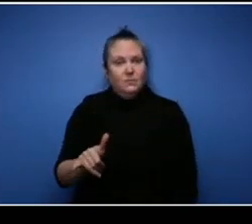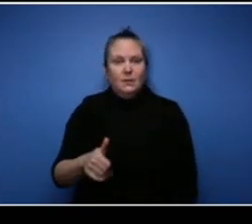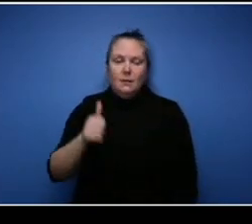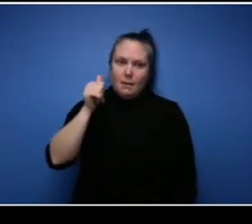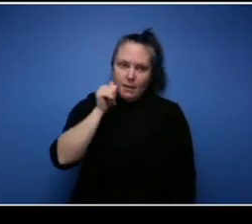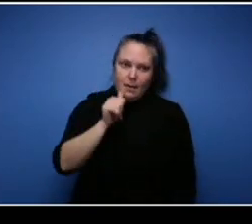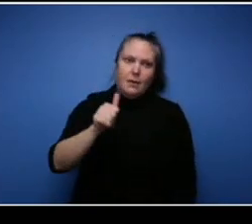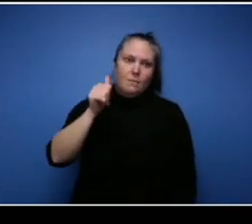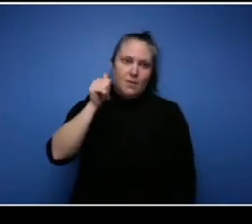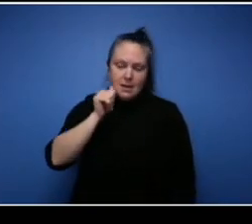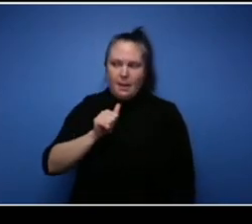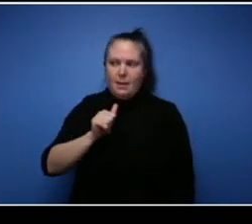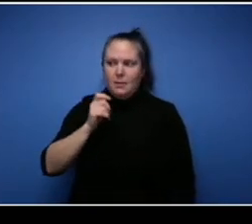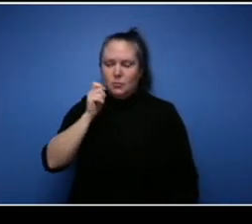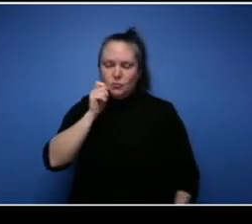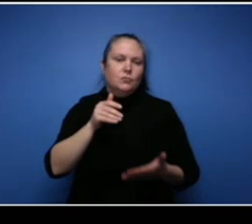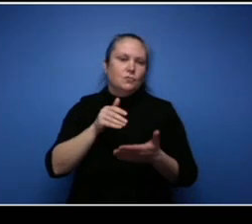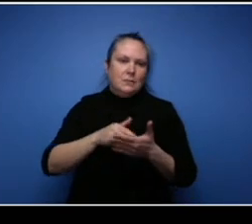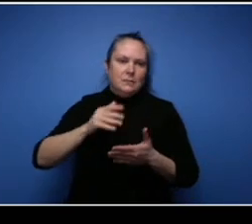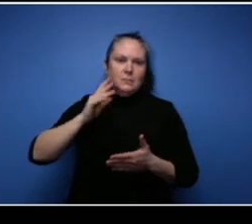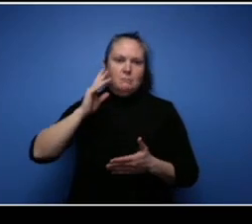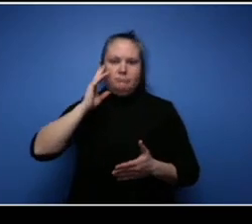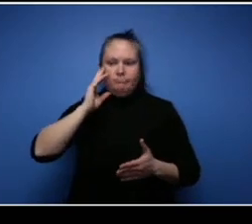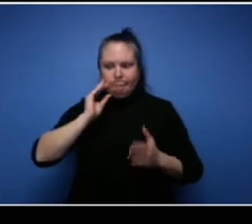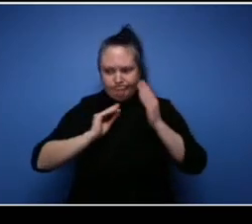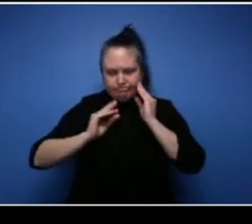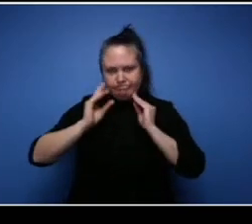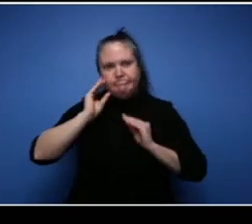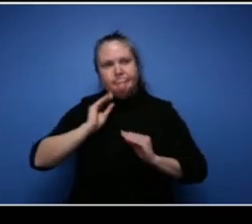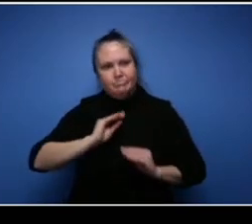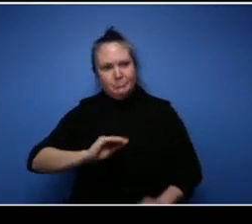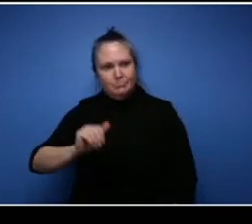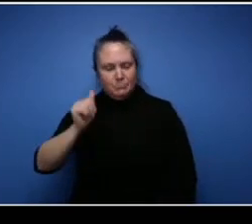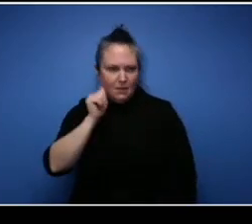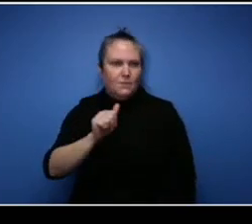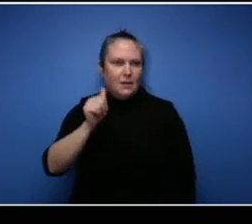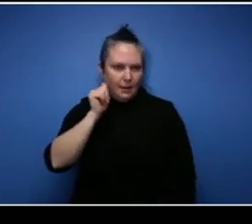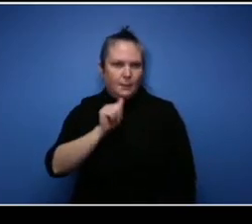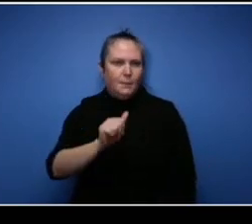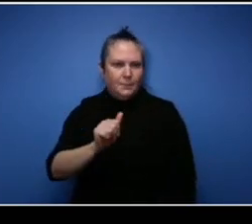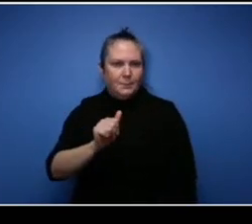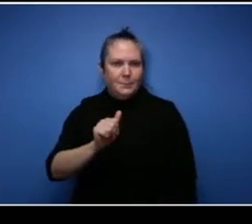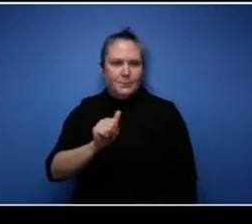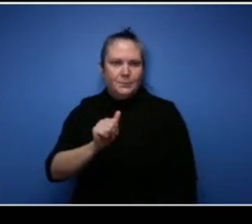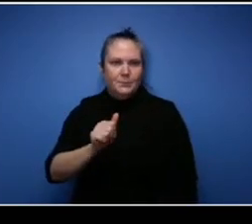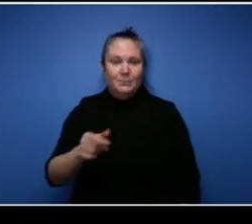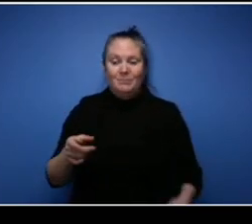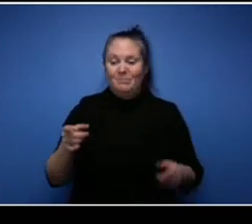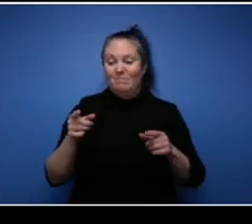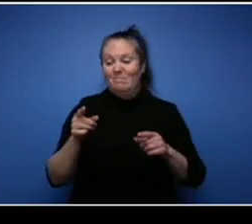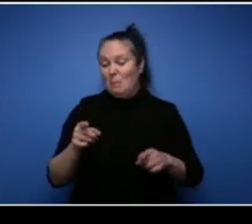racism that that we do face and uh it happens a lot of the time and with being the only